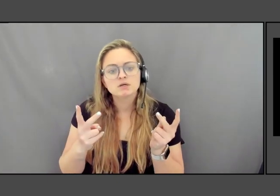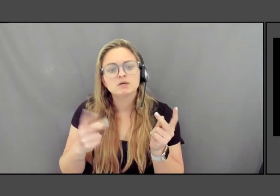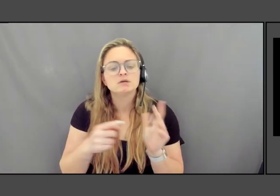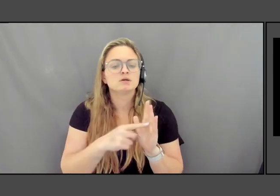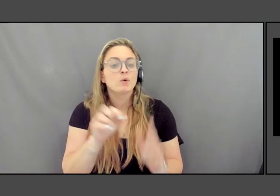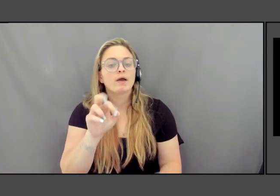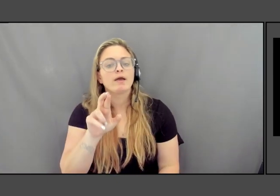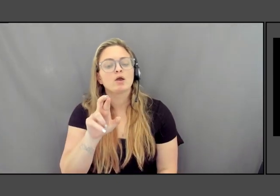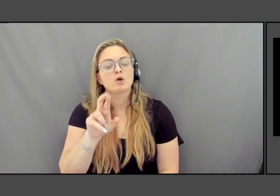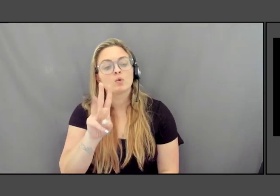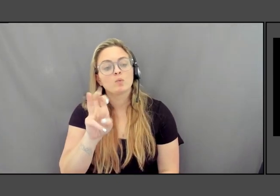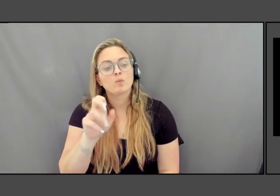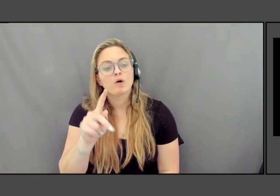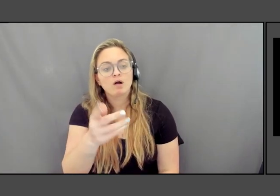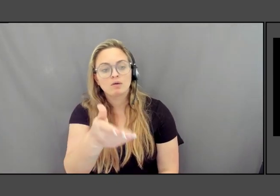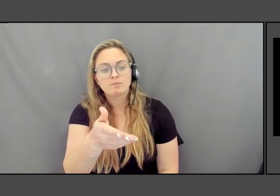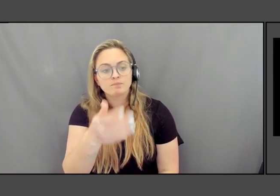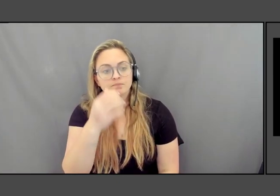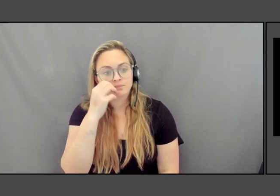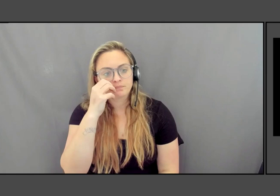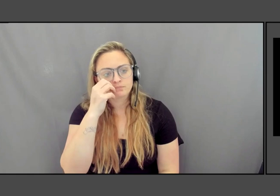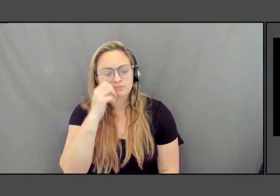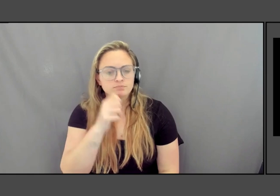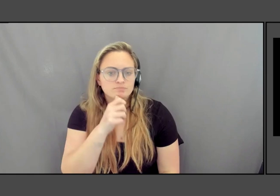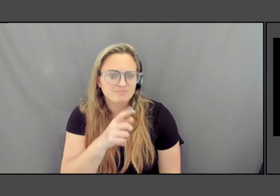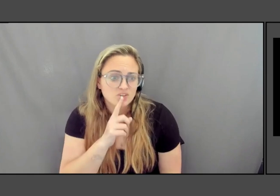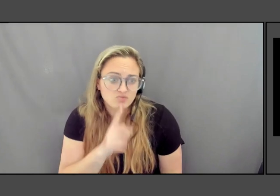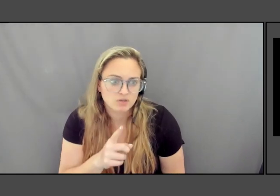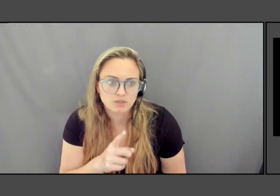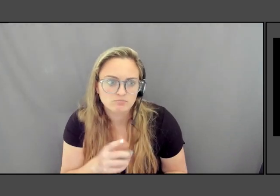We didn't really know how this civilization disappeared.